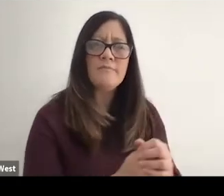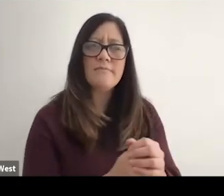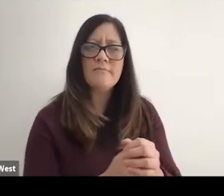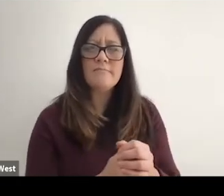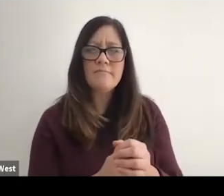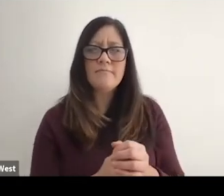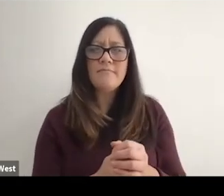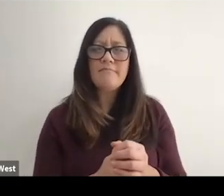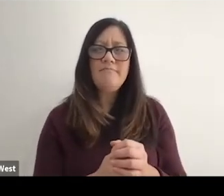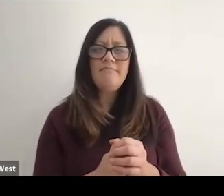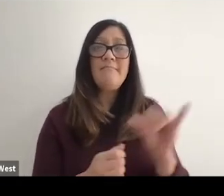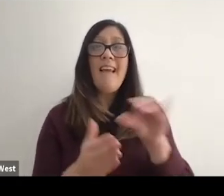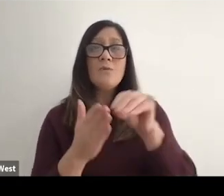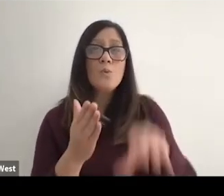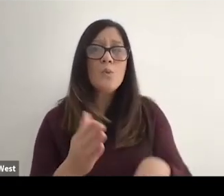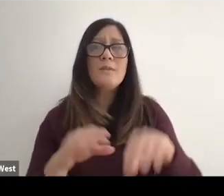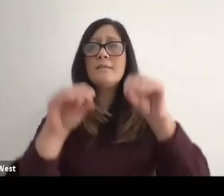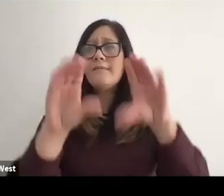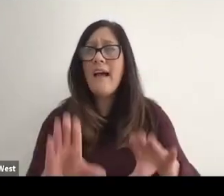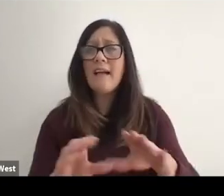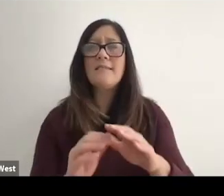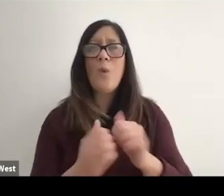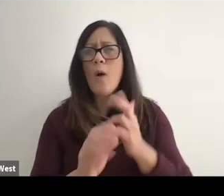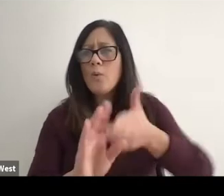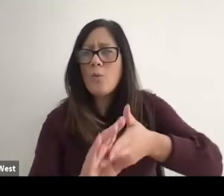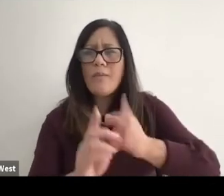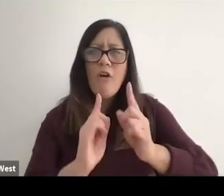this conversation forward? So as you're listening as students or faculty or however you're coming